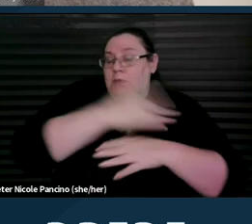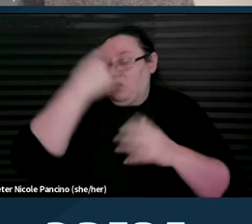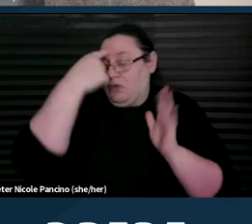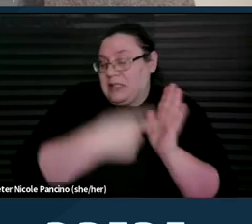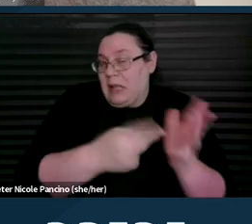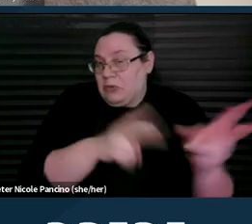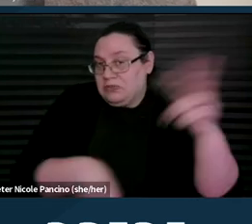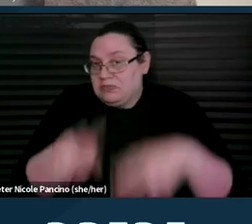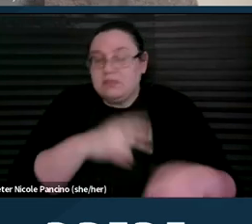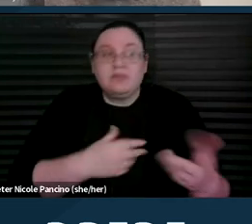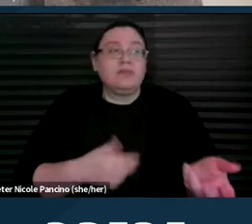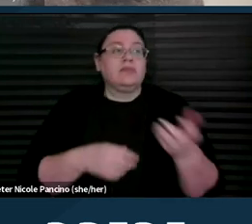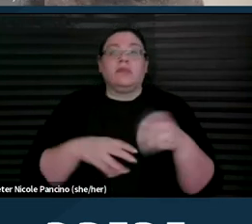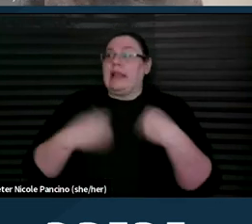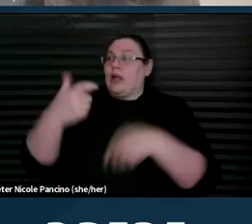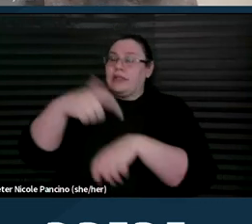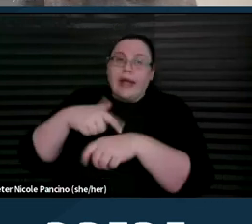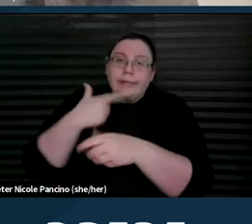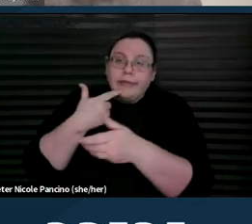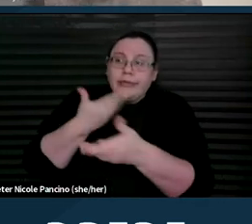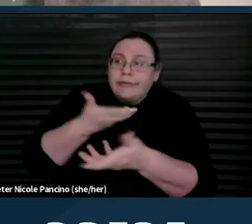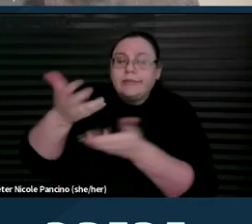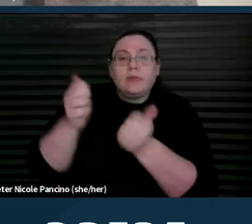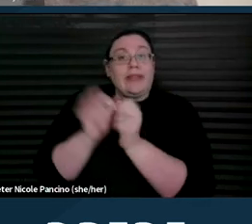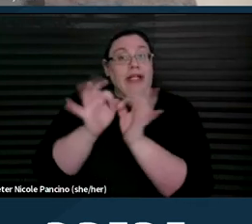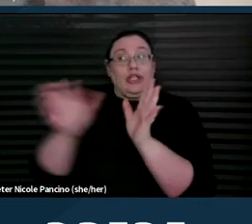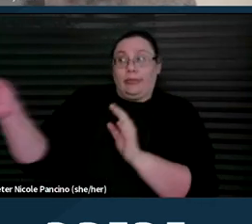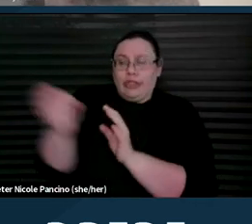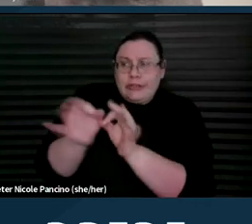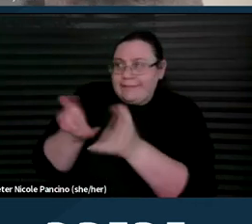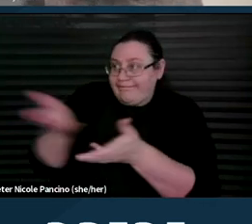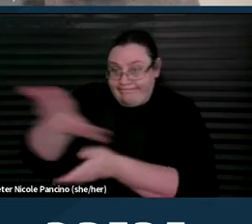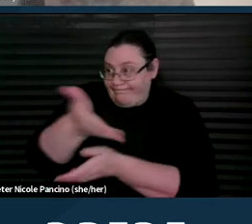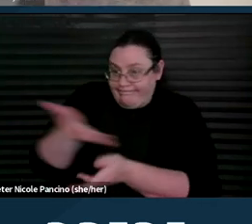It can allow time for engaging with interpreters or for checking understanding.